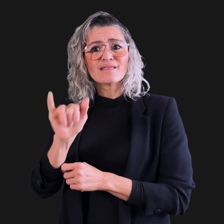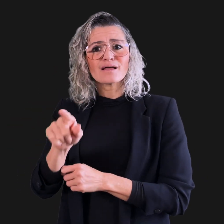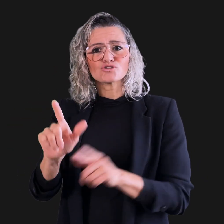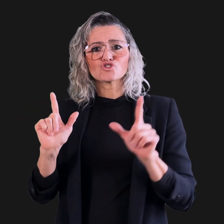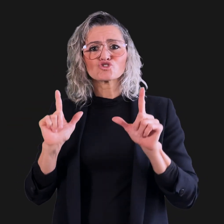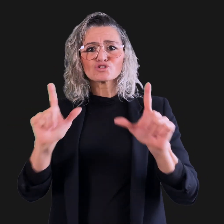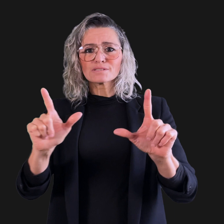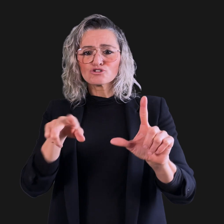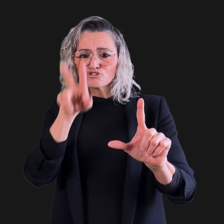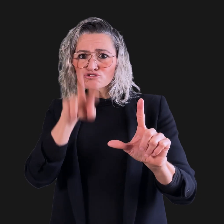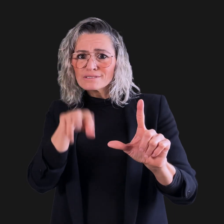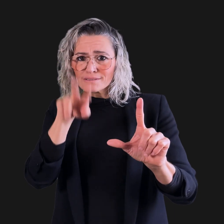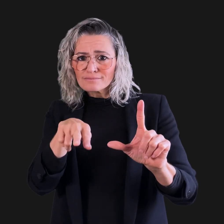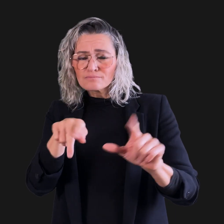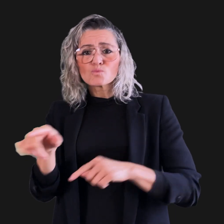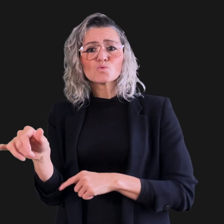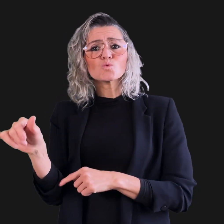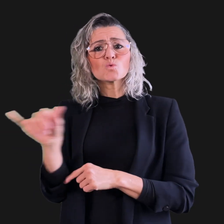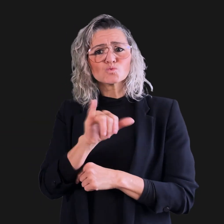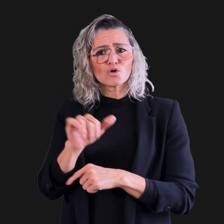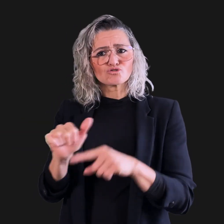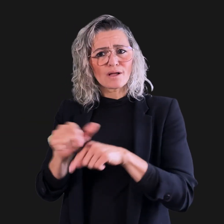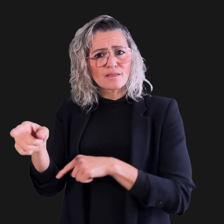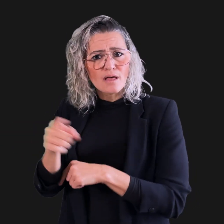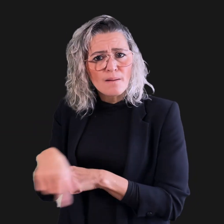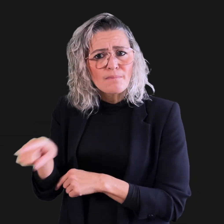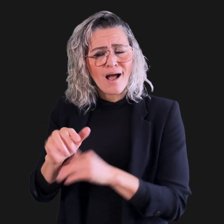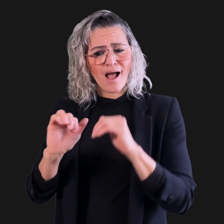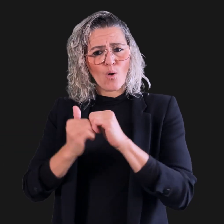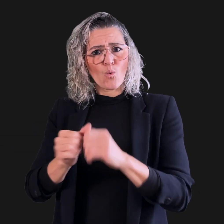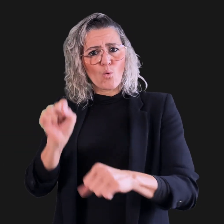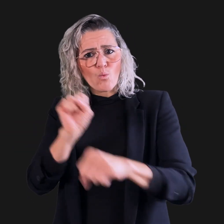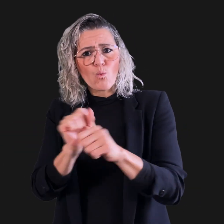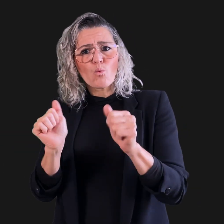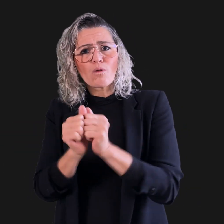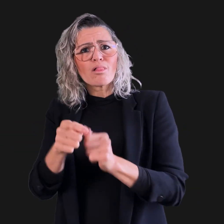a screen reader, along with receiving training on how to work